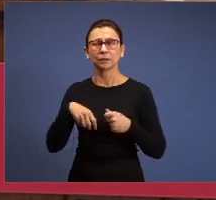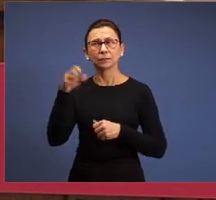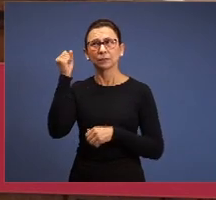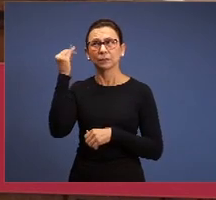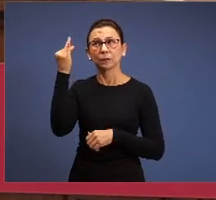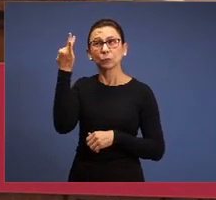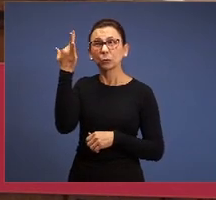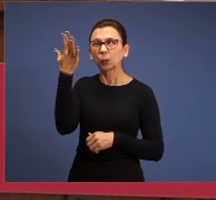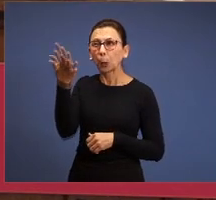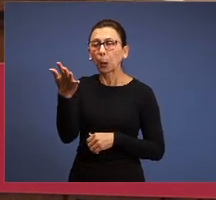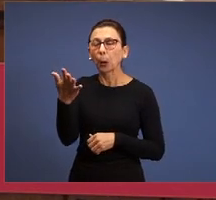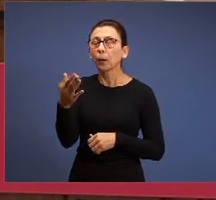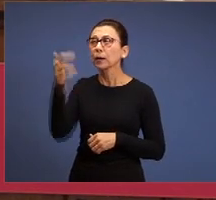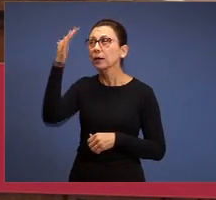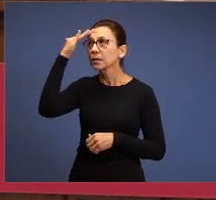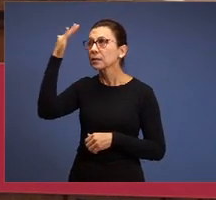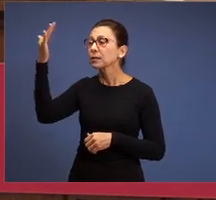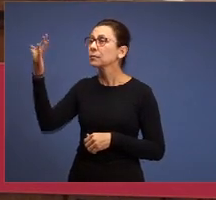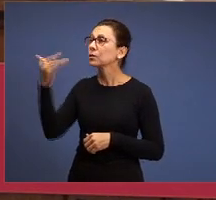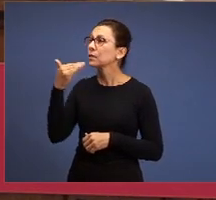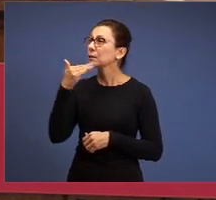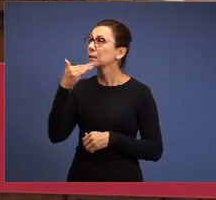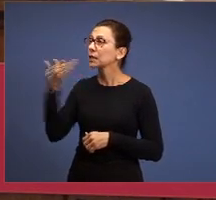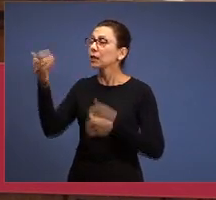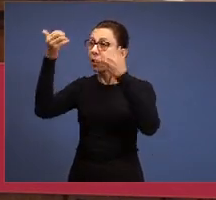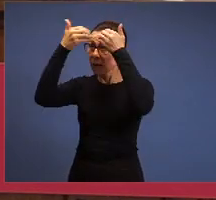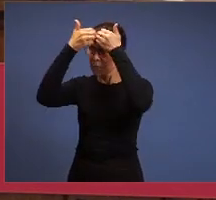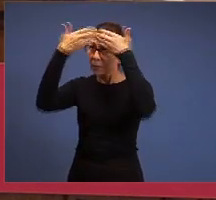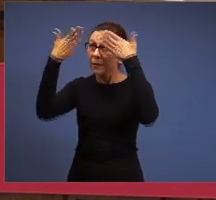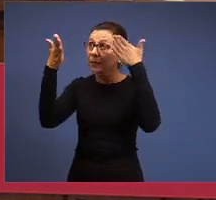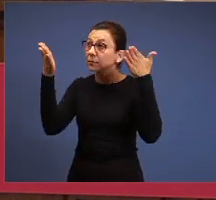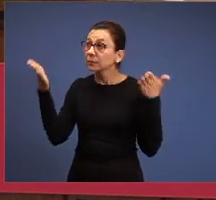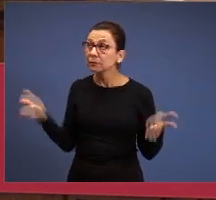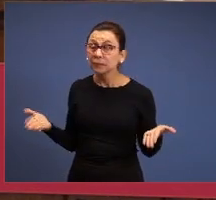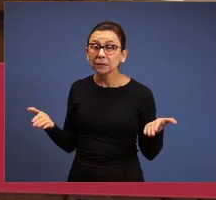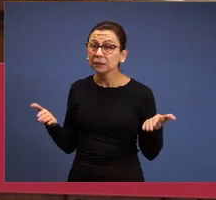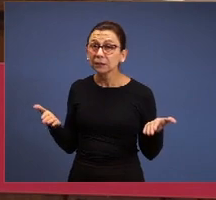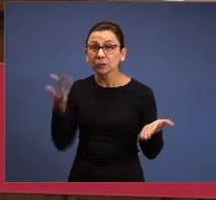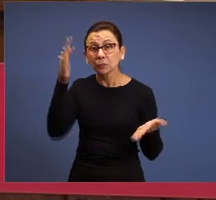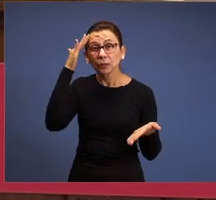open my mind to understood what the Lord wants in this time to my life